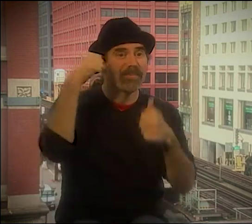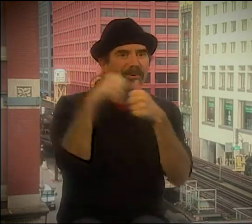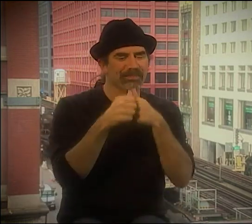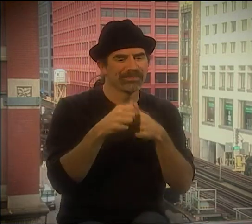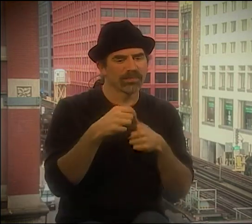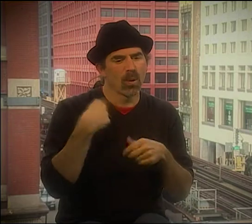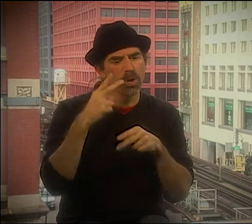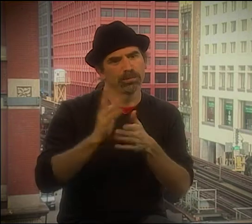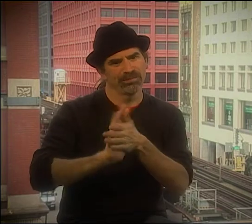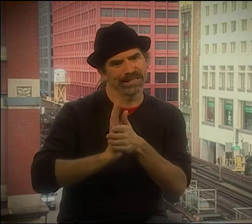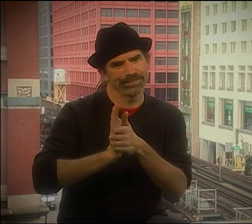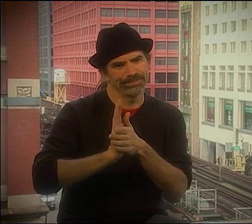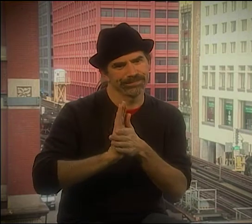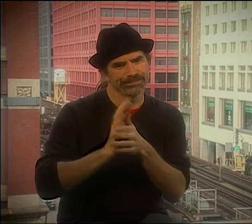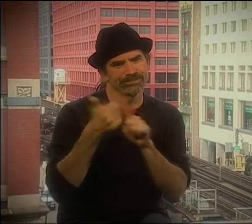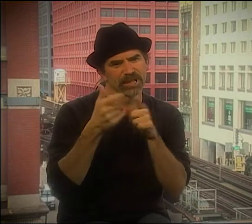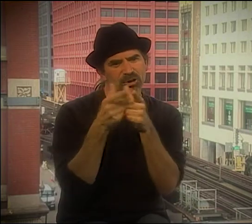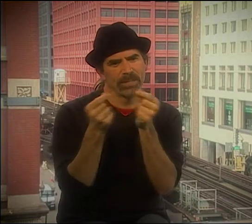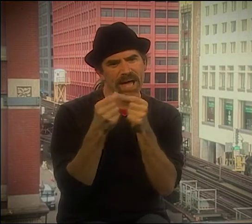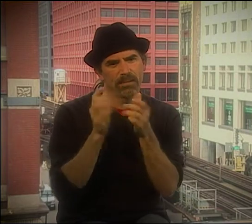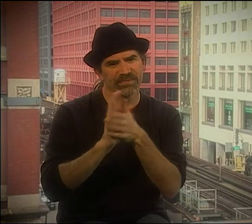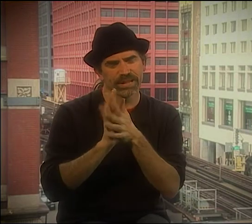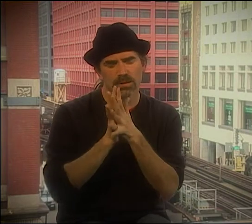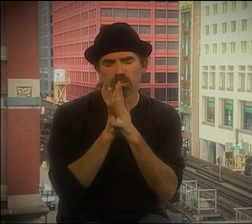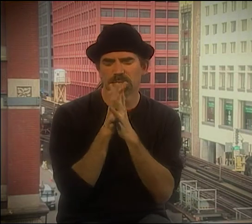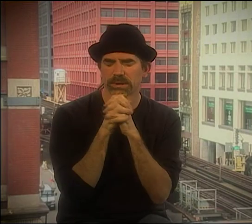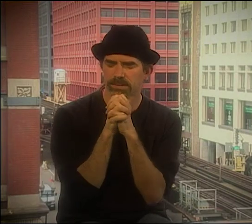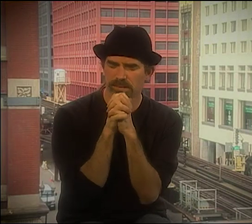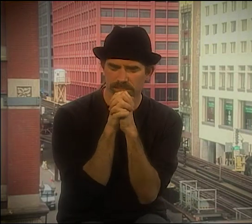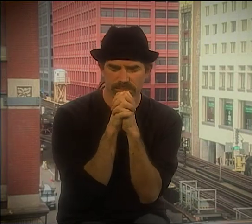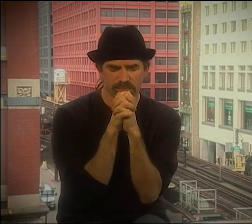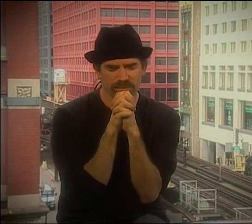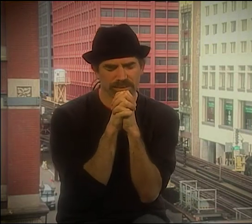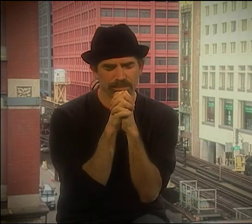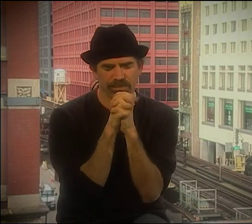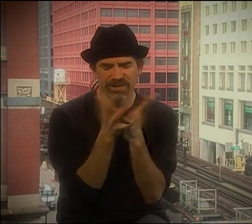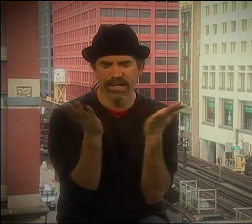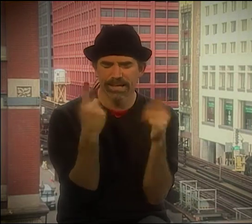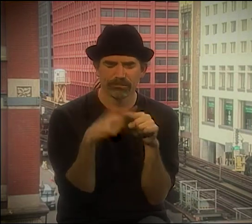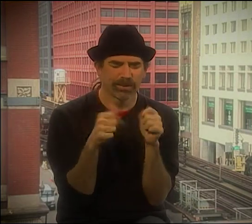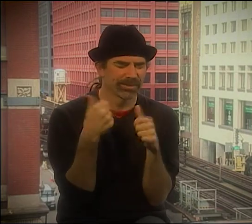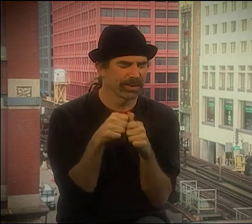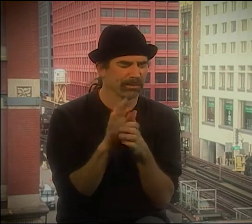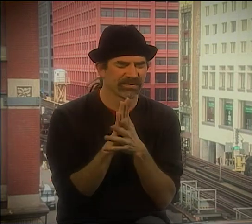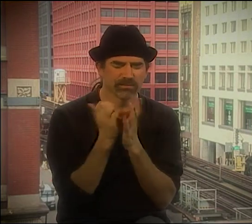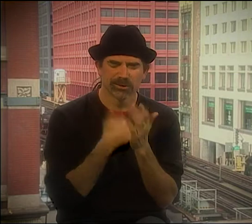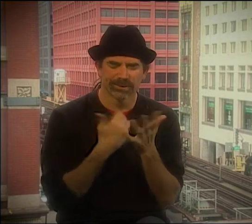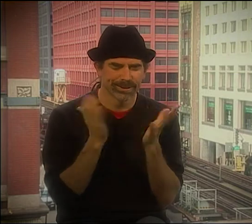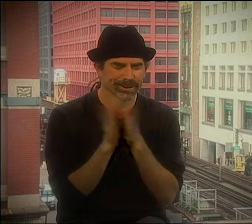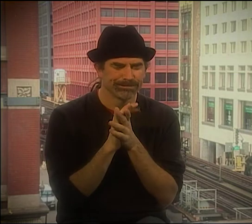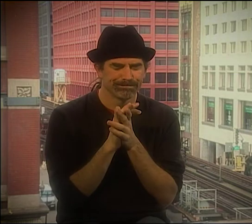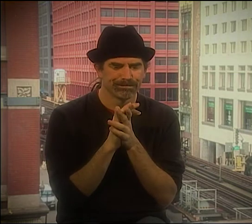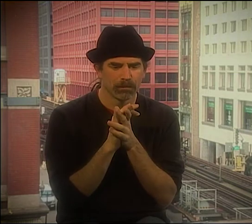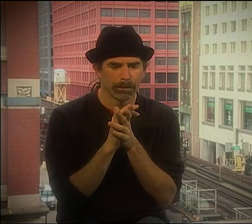THAT WAS IT. ONE NIGHT OF TOTAL CREATIVITY. OH, NO, WAIT. I HAVE TO GO BACK FOR A MINUTE. NOW, WAIT A MINUTE. THERE WAS THIS MOVIE,